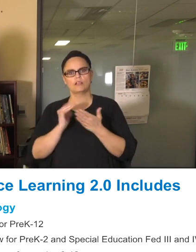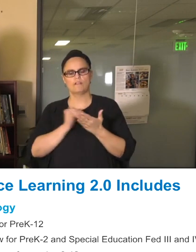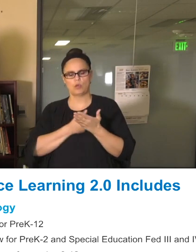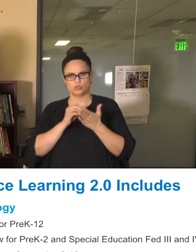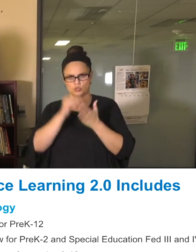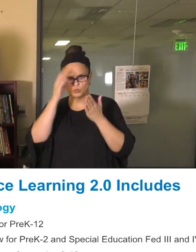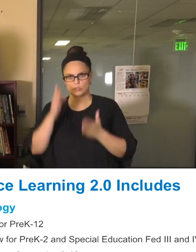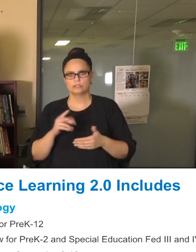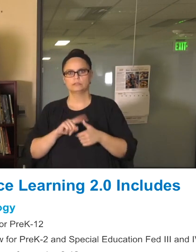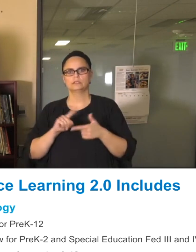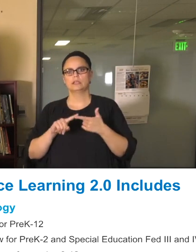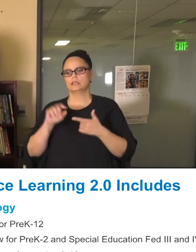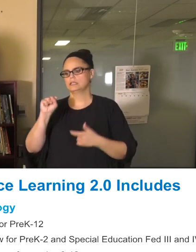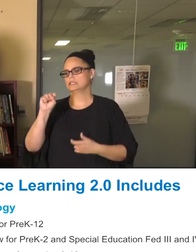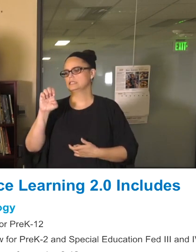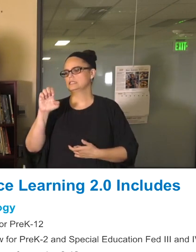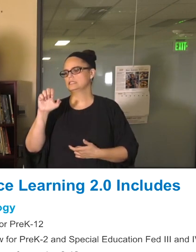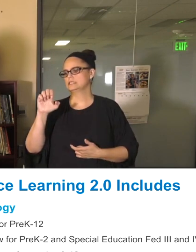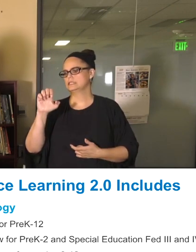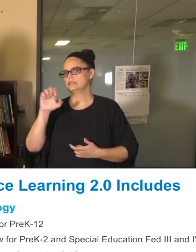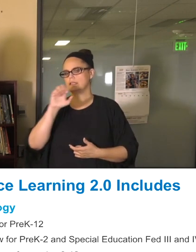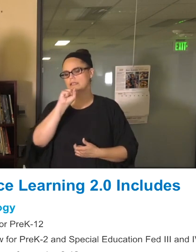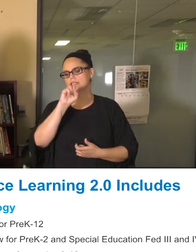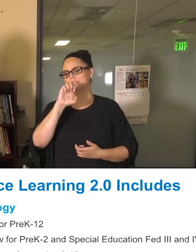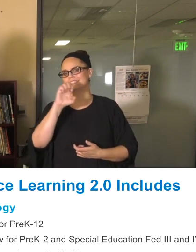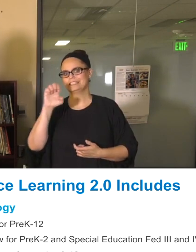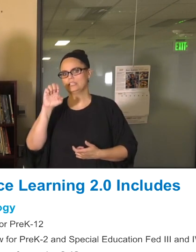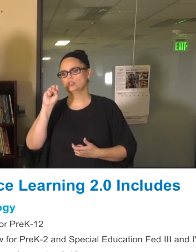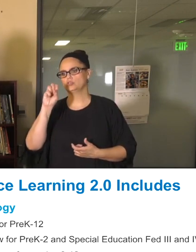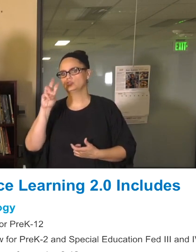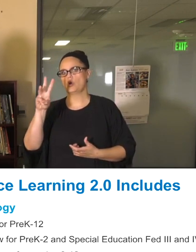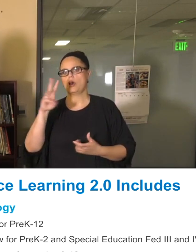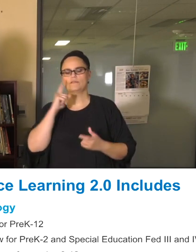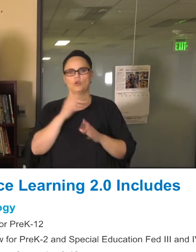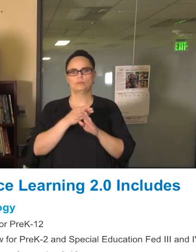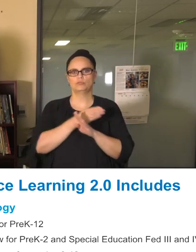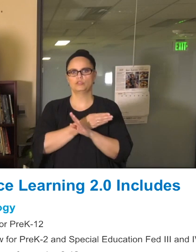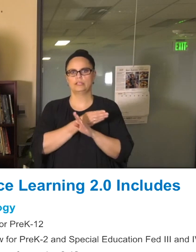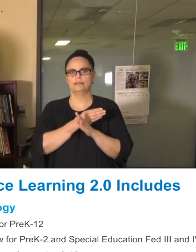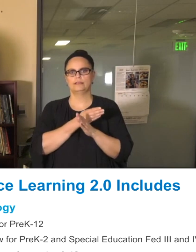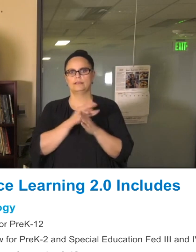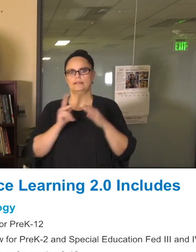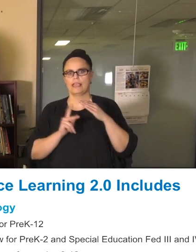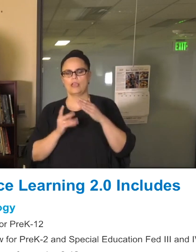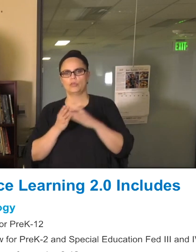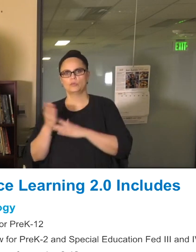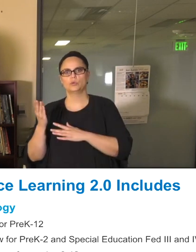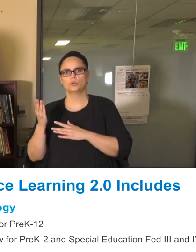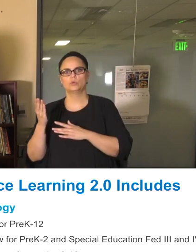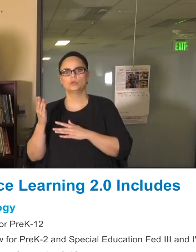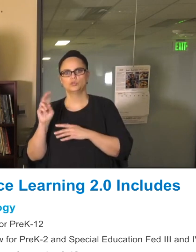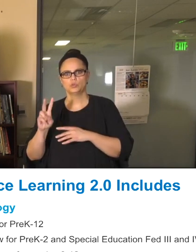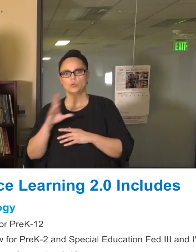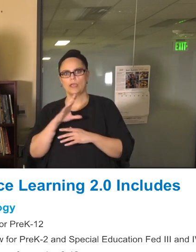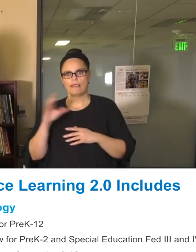using Seesaw for Grades pre K through 2, Special Education in all of our environments, and Schoology for